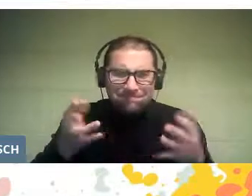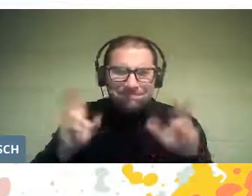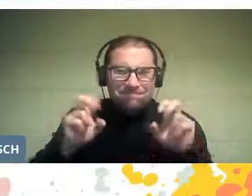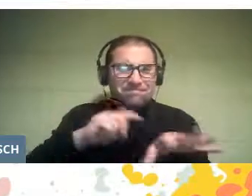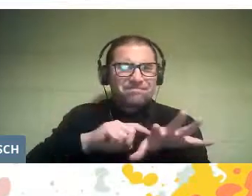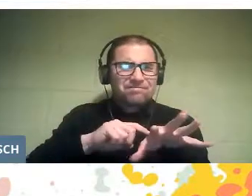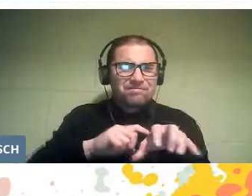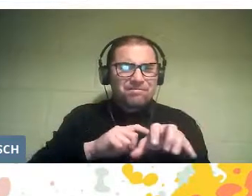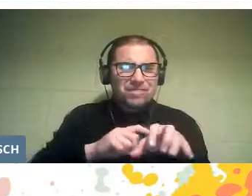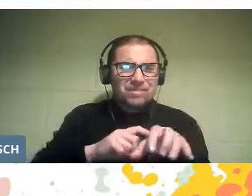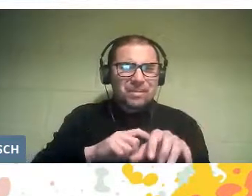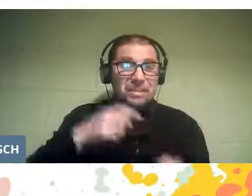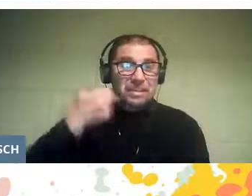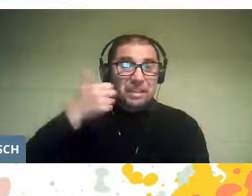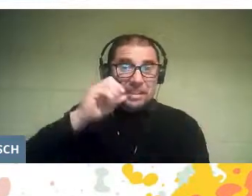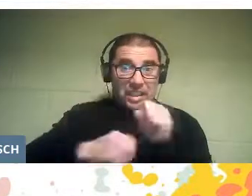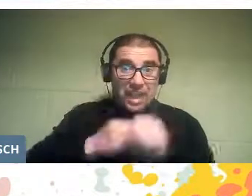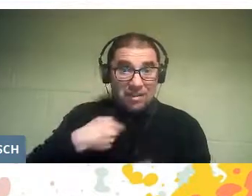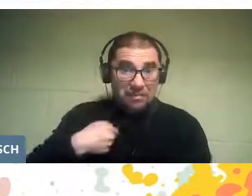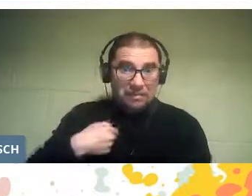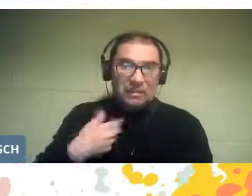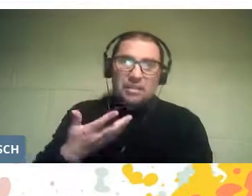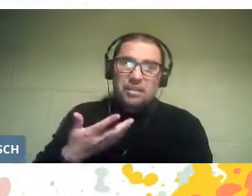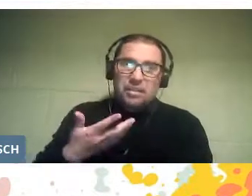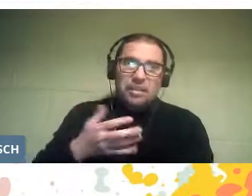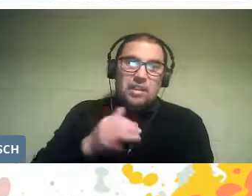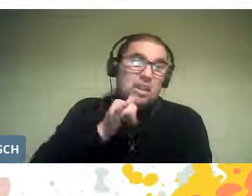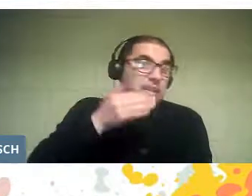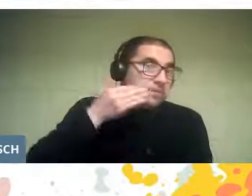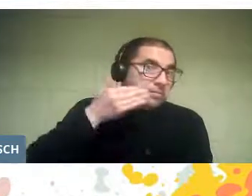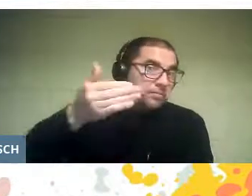I'm not going to say how far from the sixties